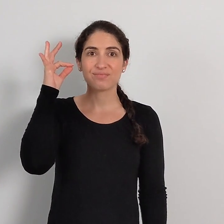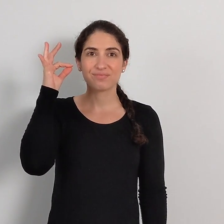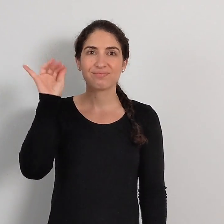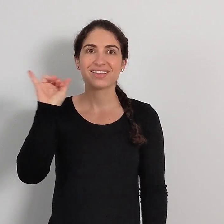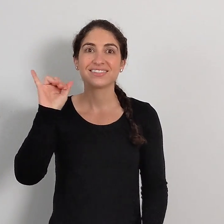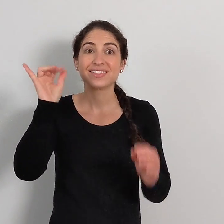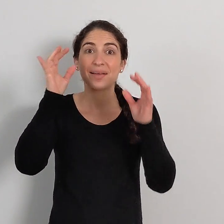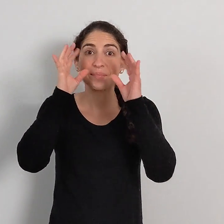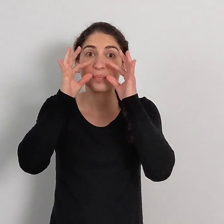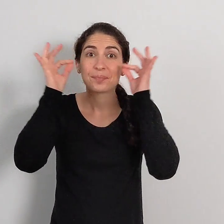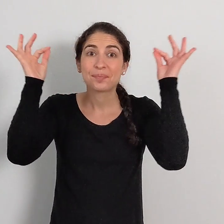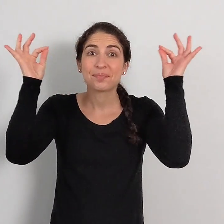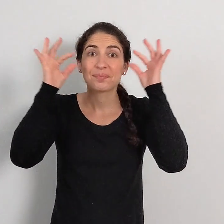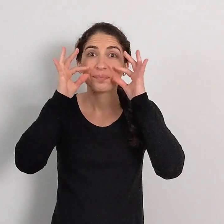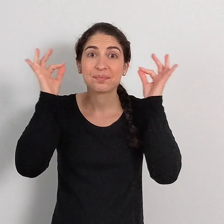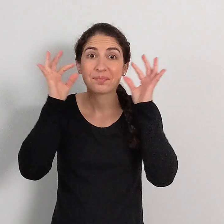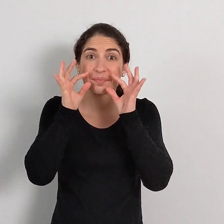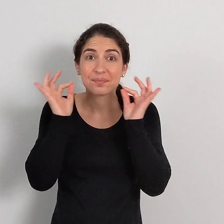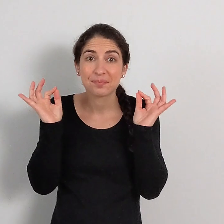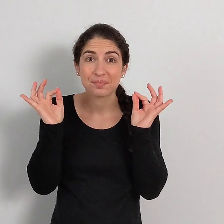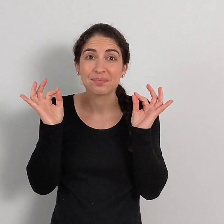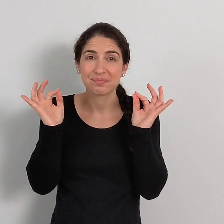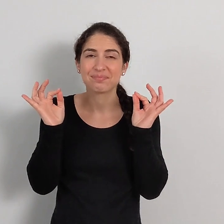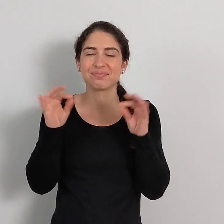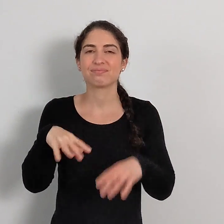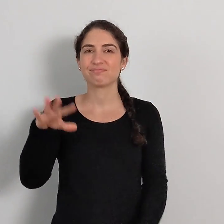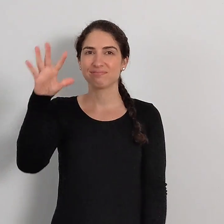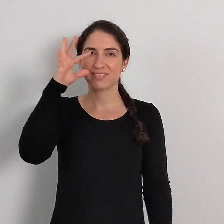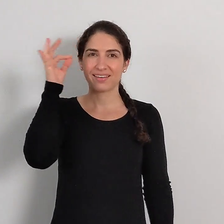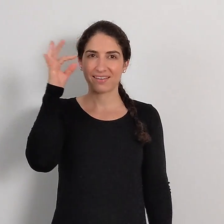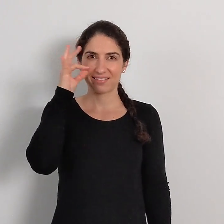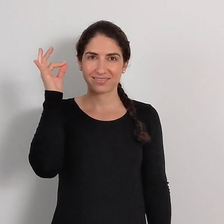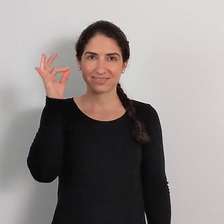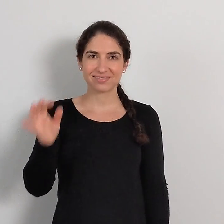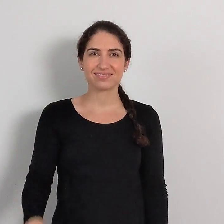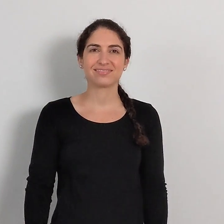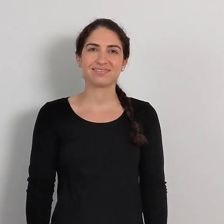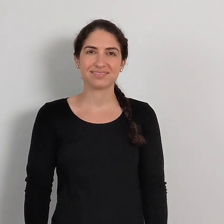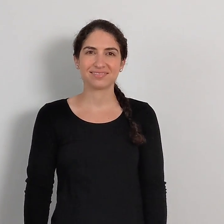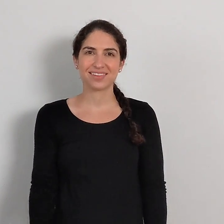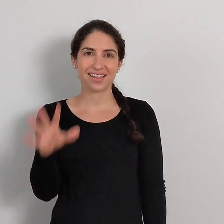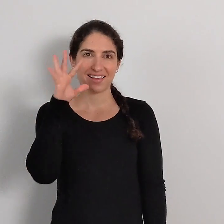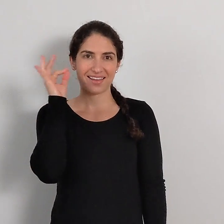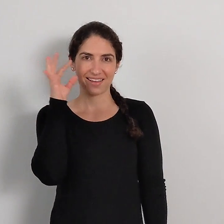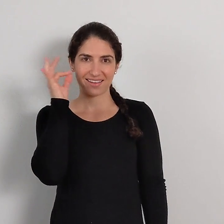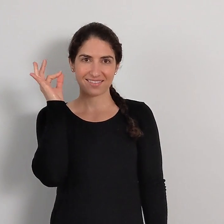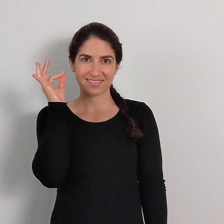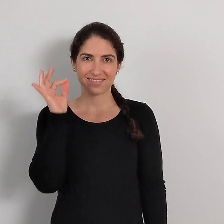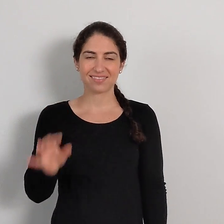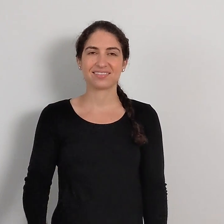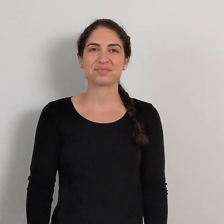It's like the whiskers coming off a cat's nose. CAT